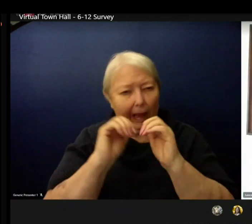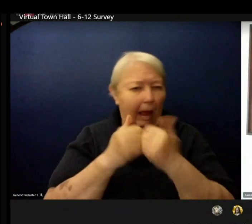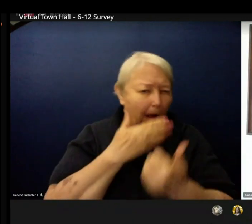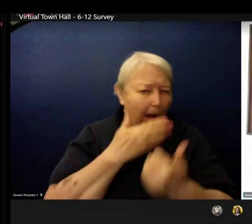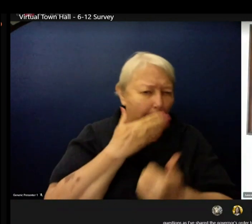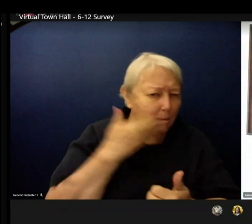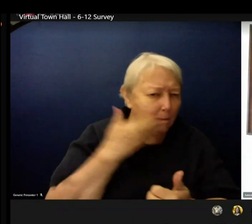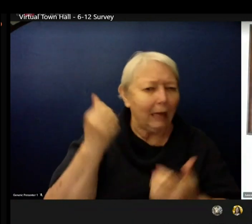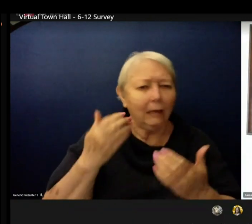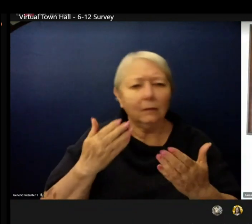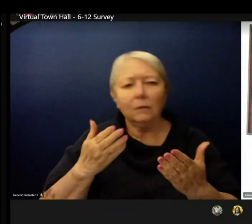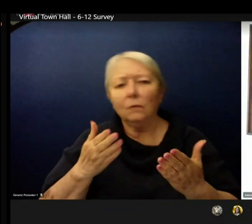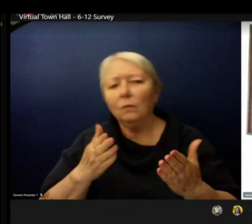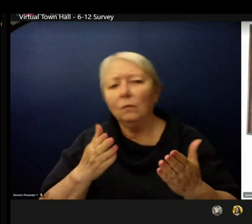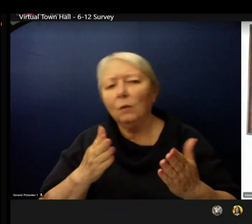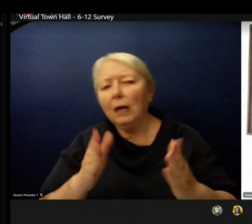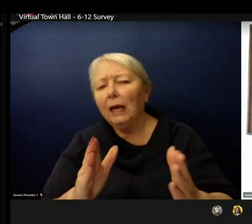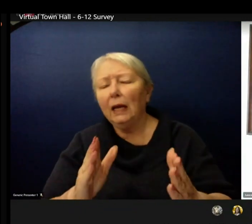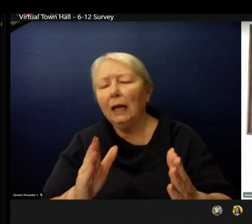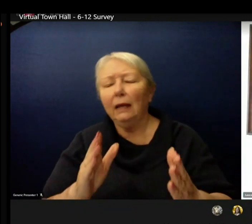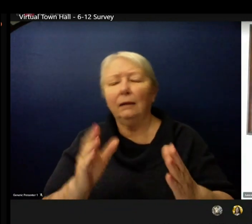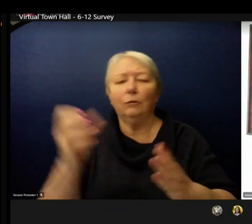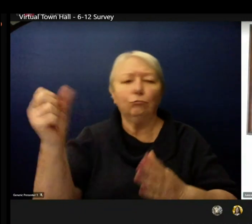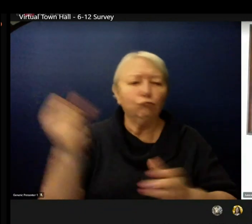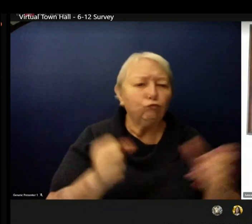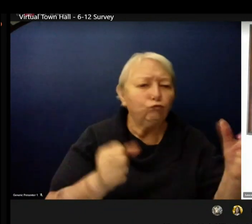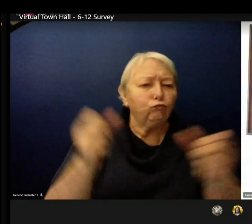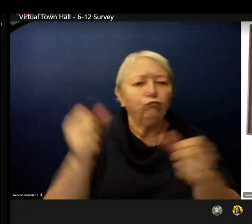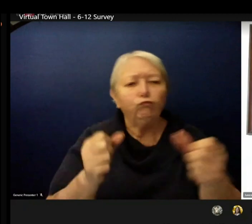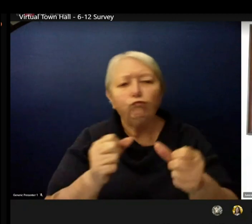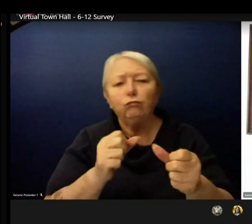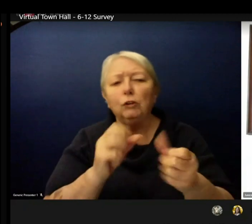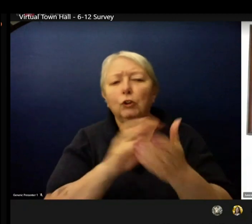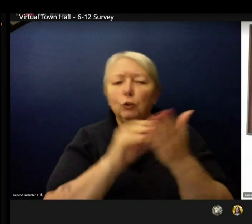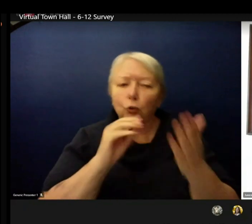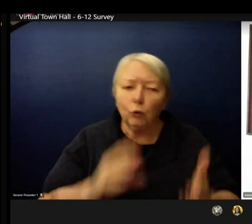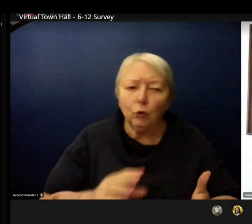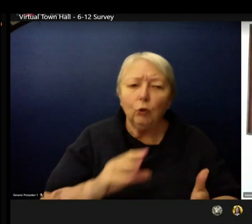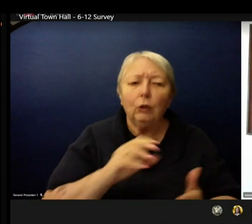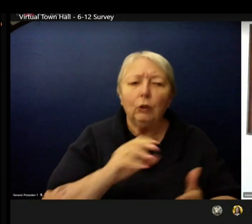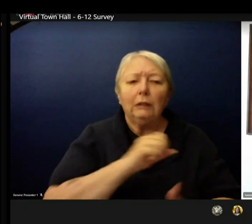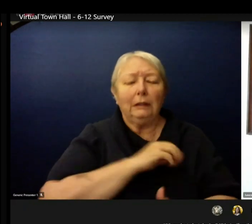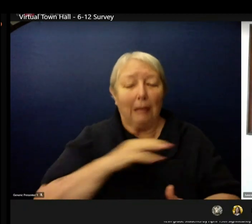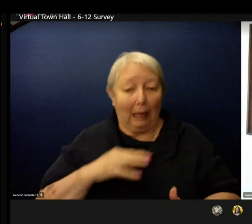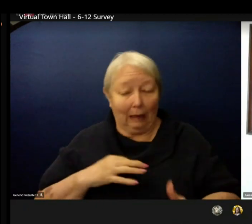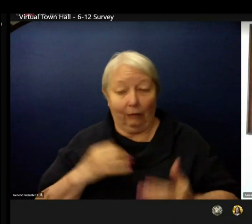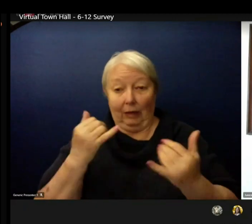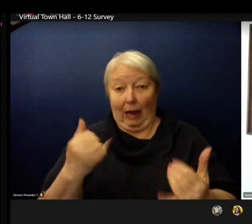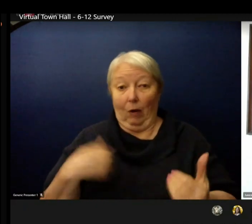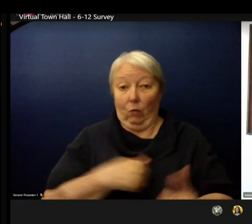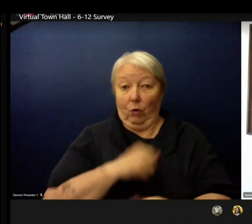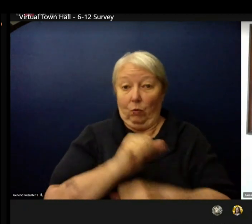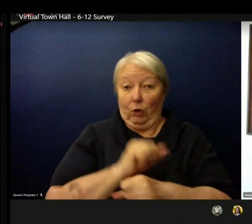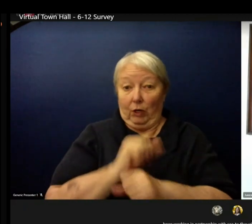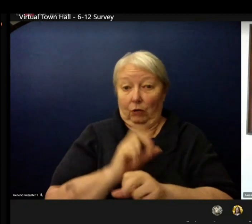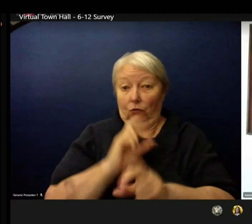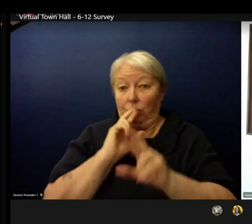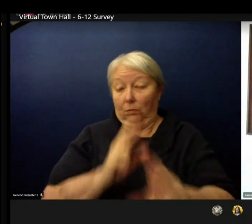SPS is the largest district in the state. We are now working to respond as quickly and as nimbly as possible.